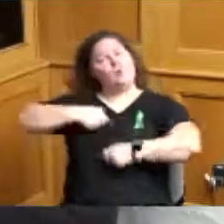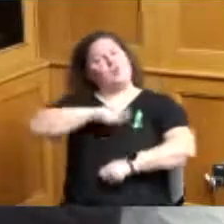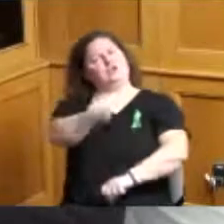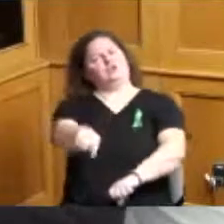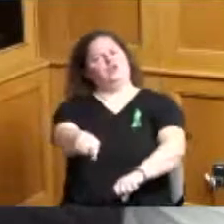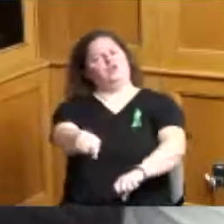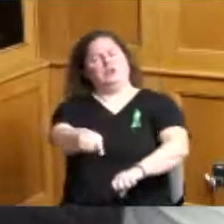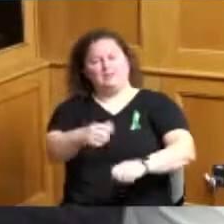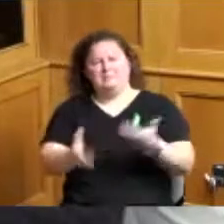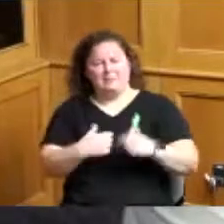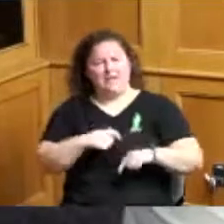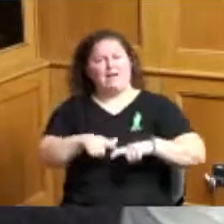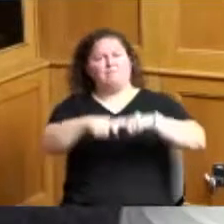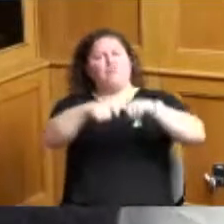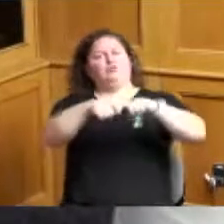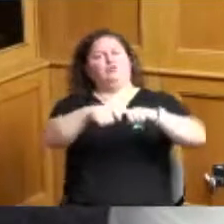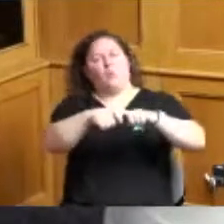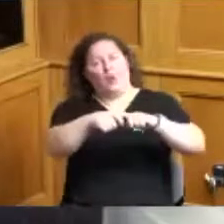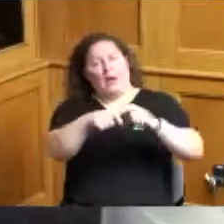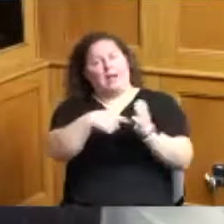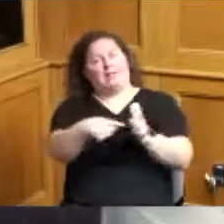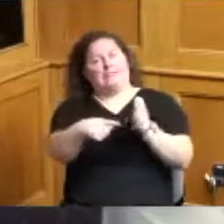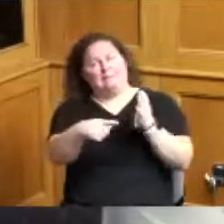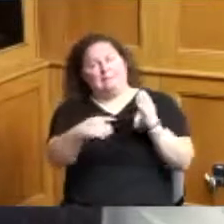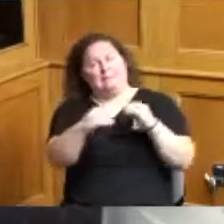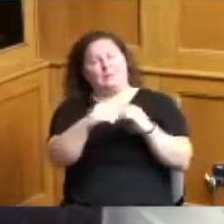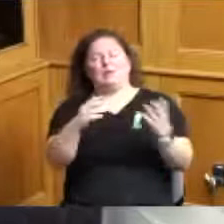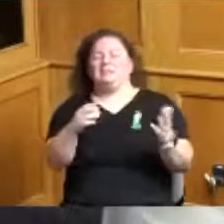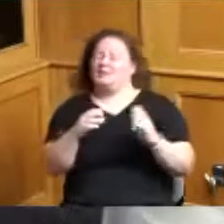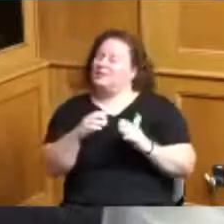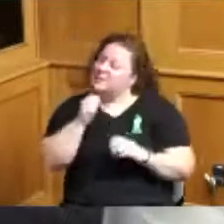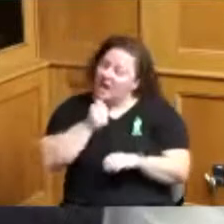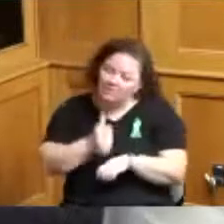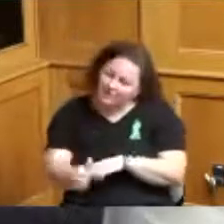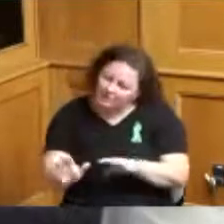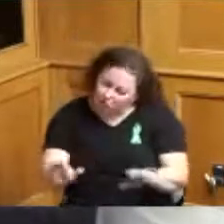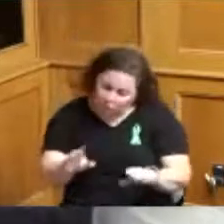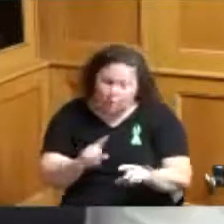homeowners so it's not putting it on you but if you could get us sit back get us something